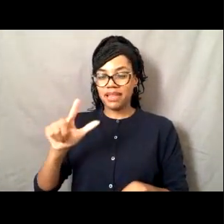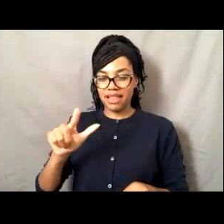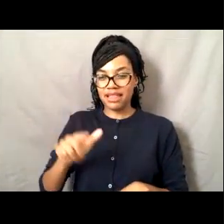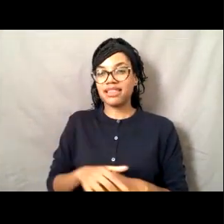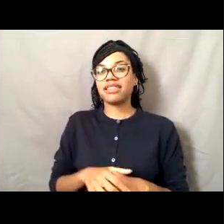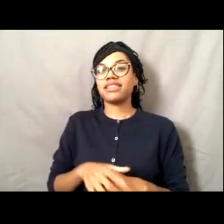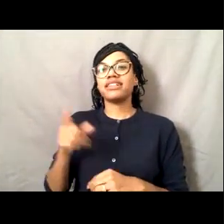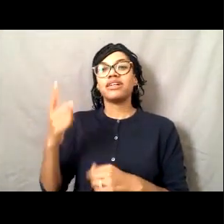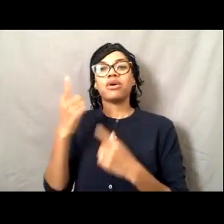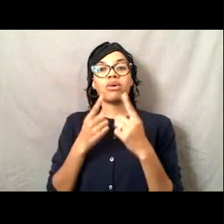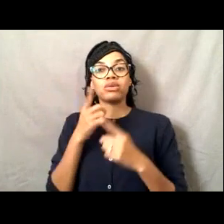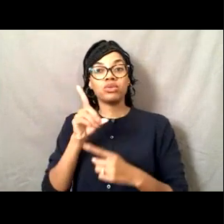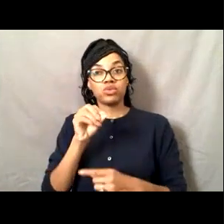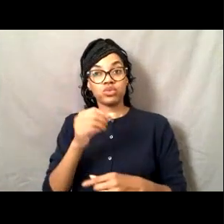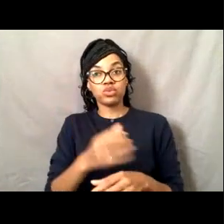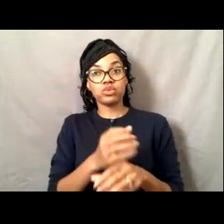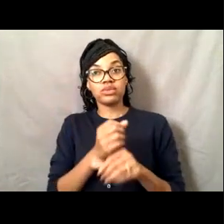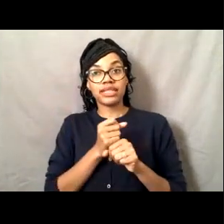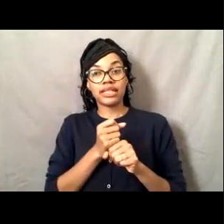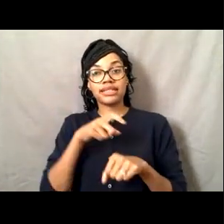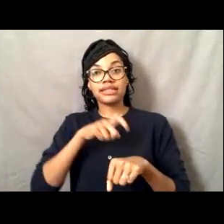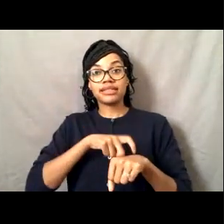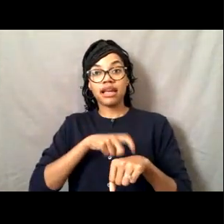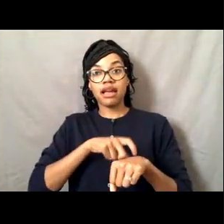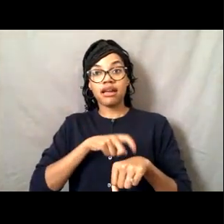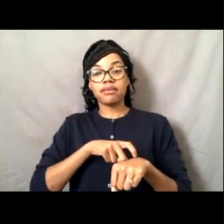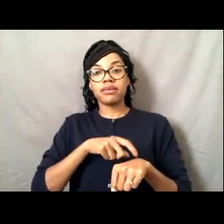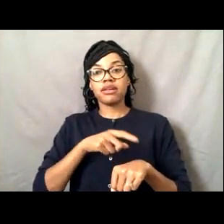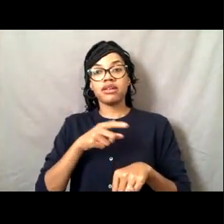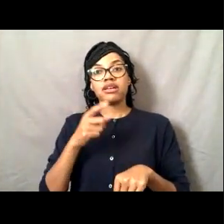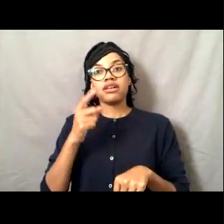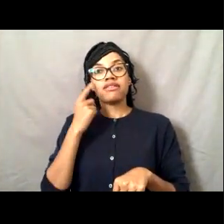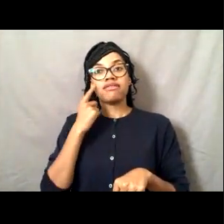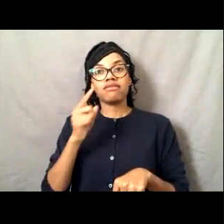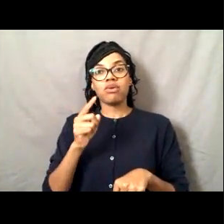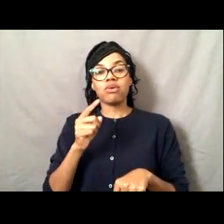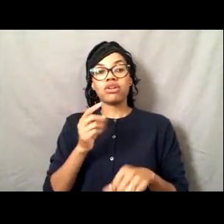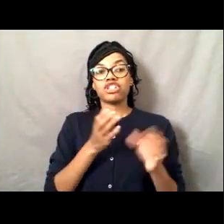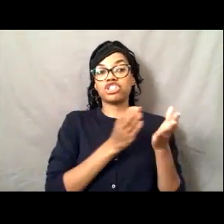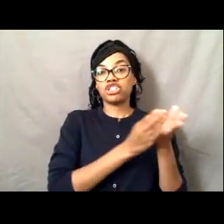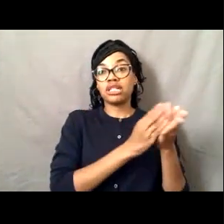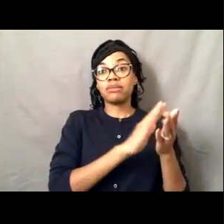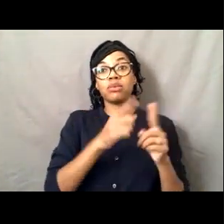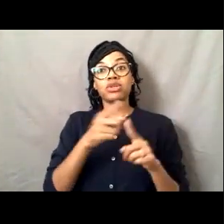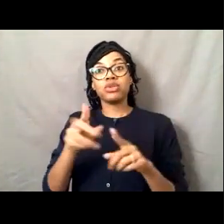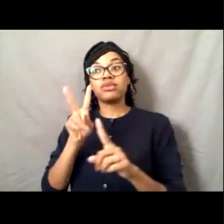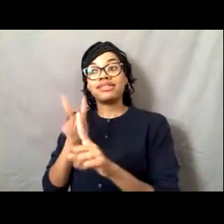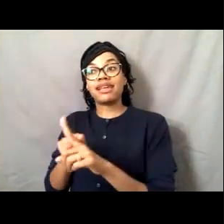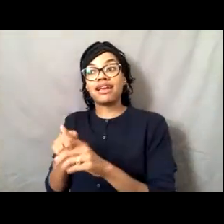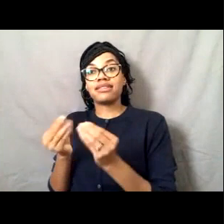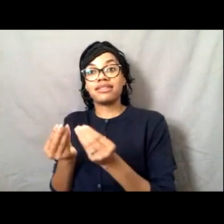while on shore assignment to keep or maintain your skills? And if not, how hard is it to go back to sea?